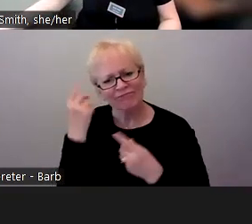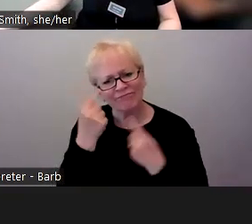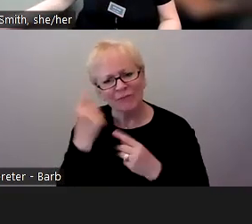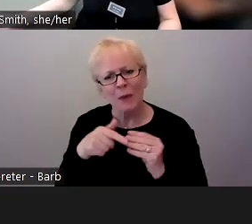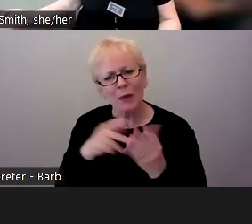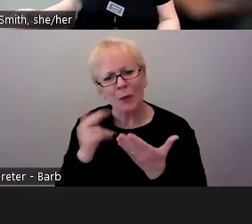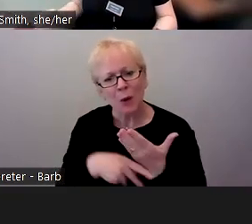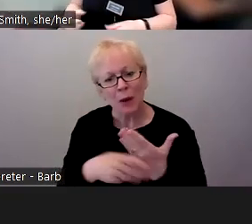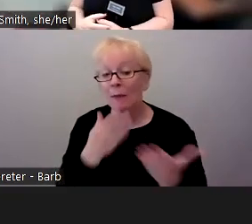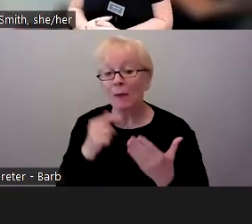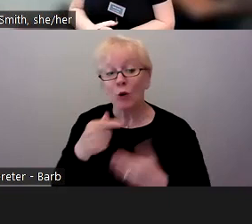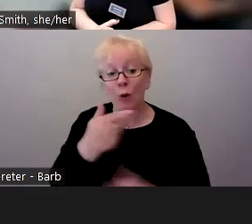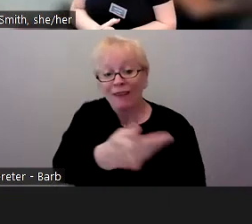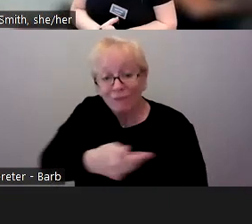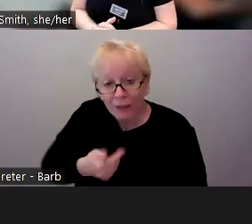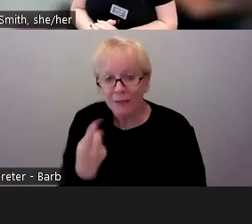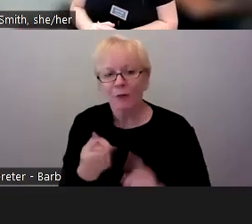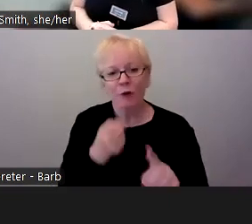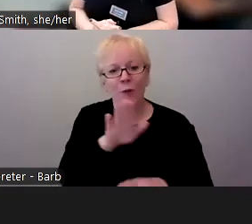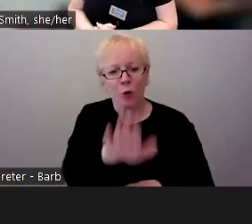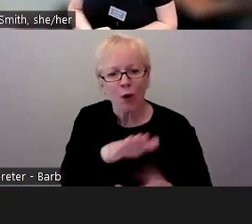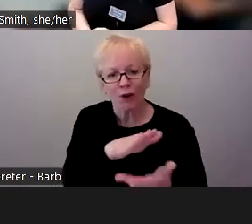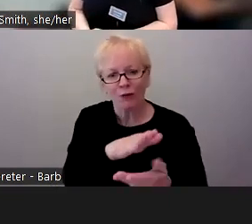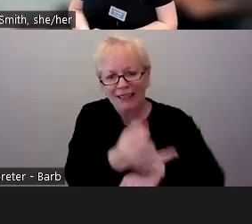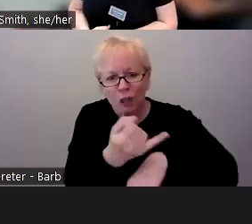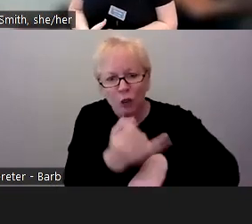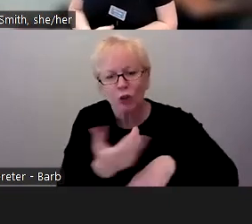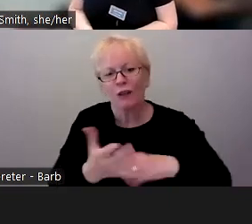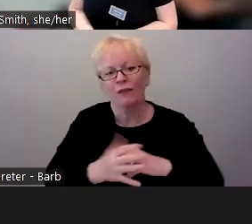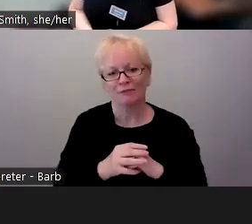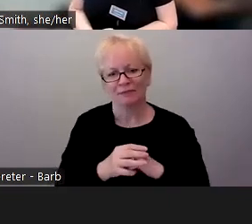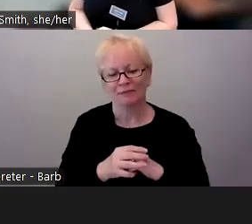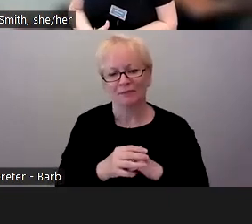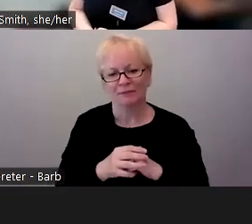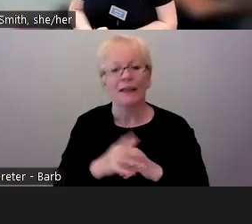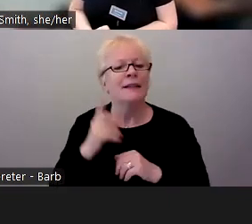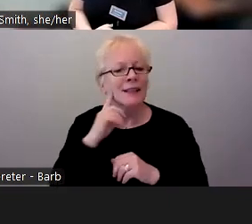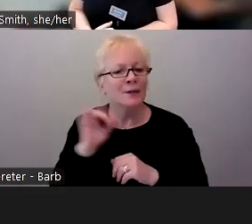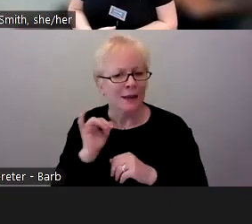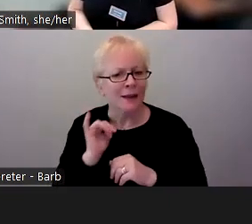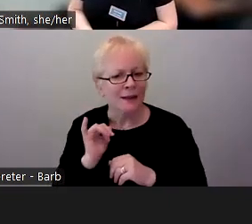might invite from your own institution and sounds like there's benefits from that too.